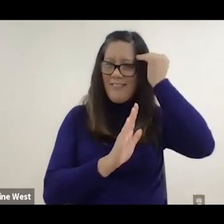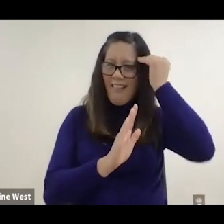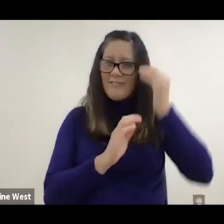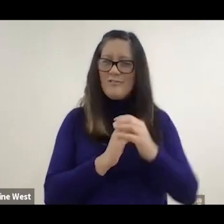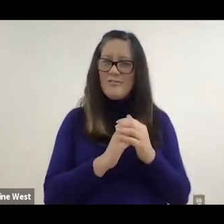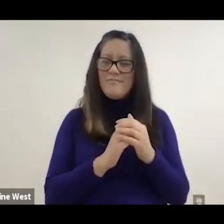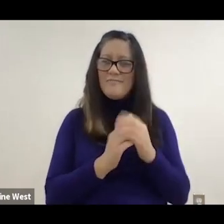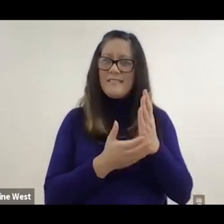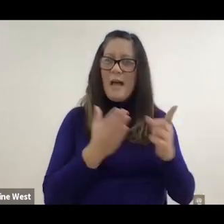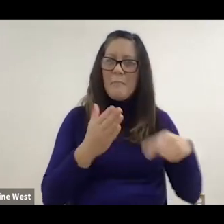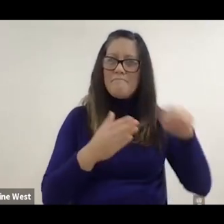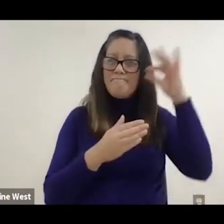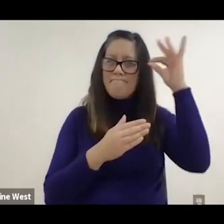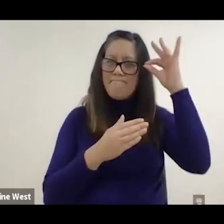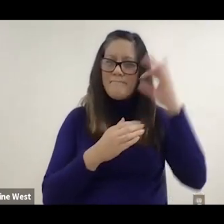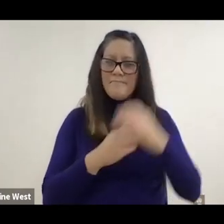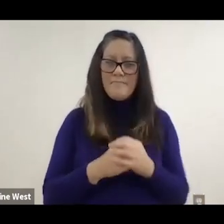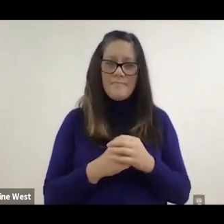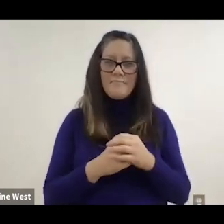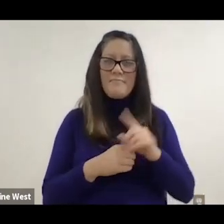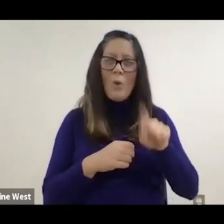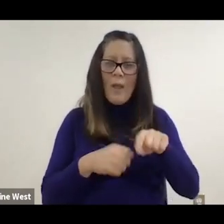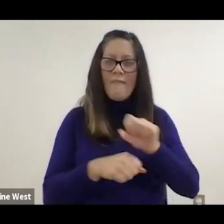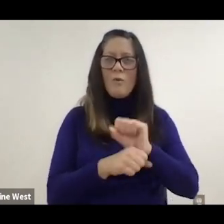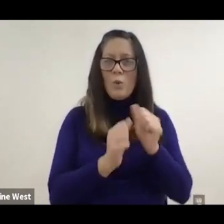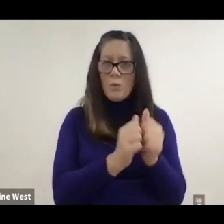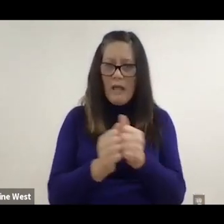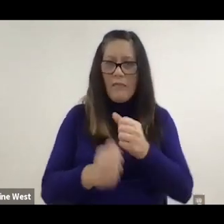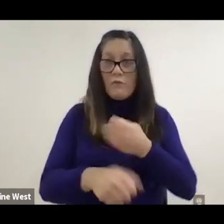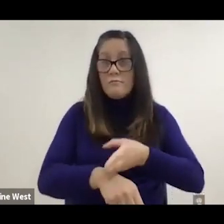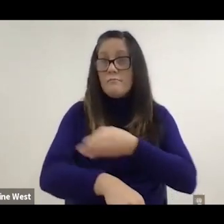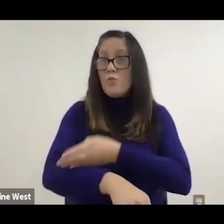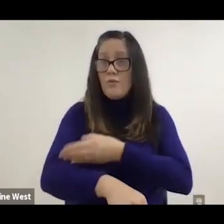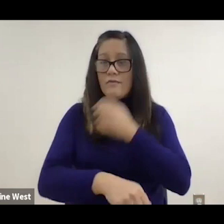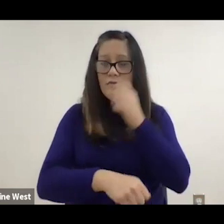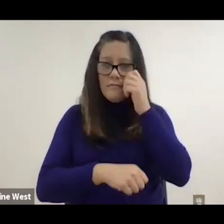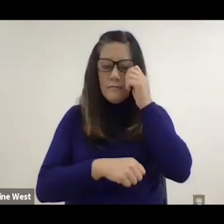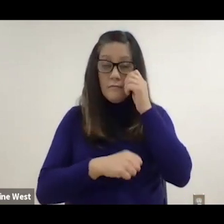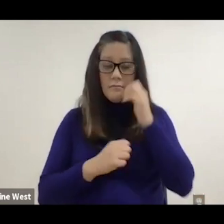have to work together on to improve.